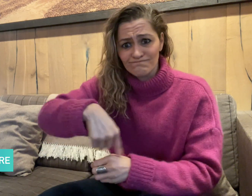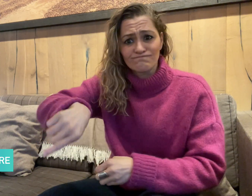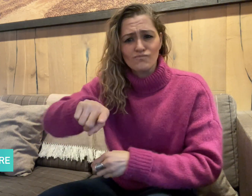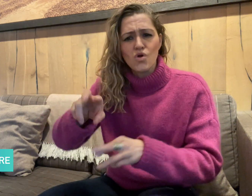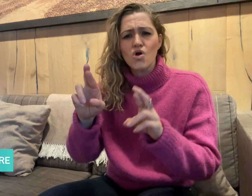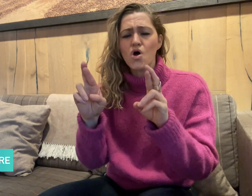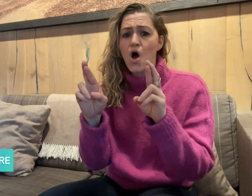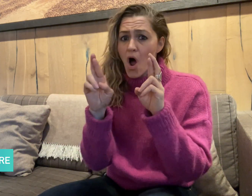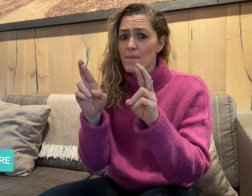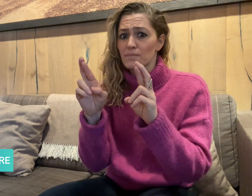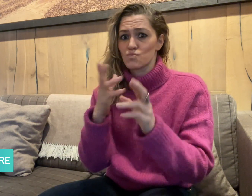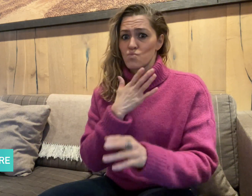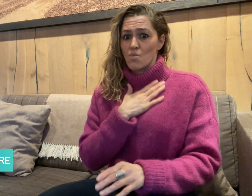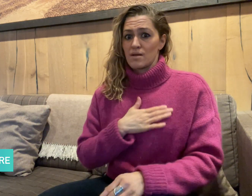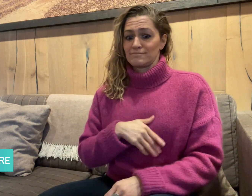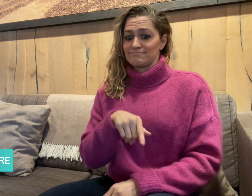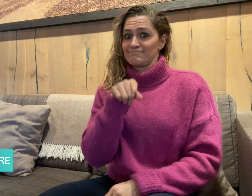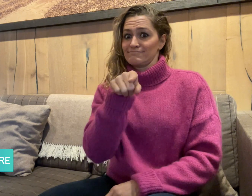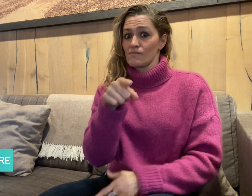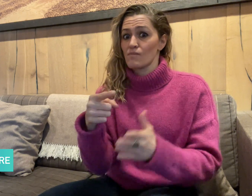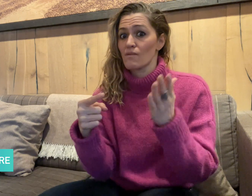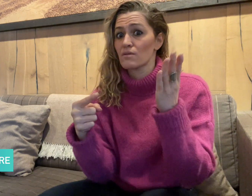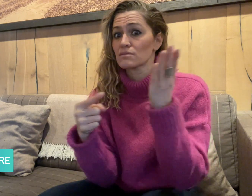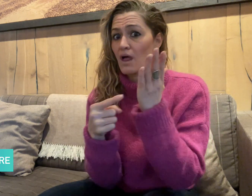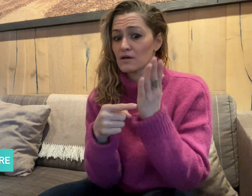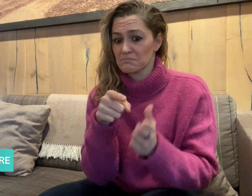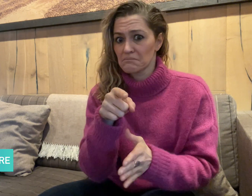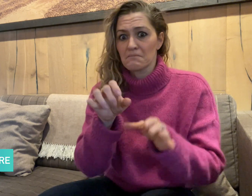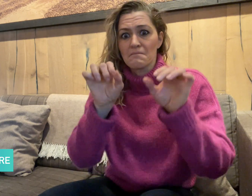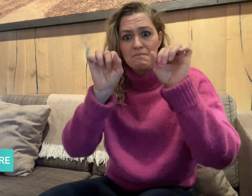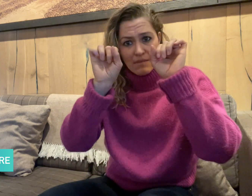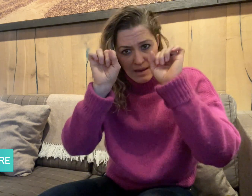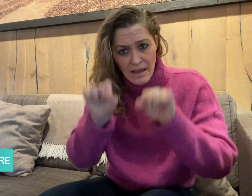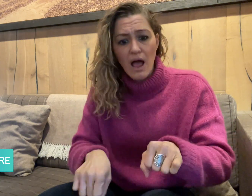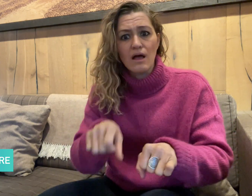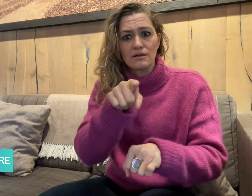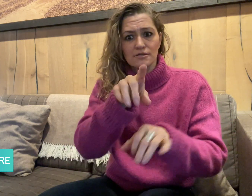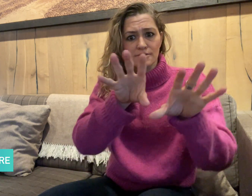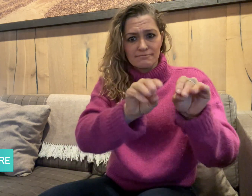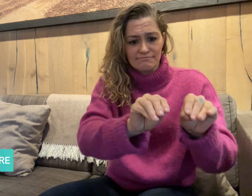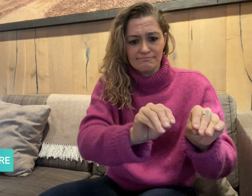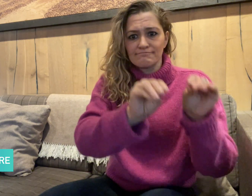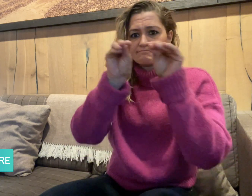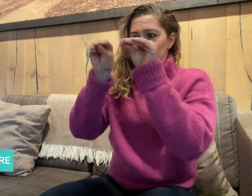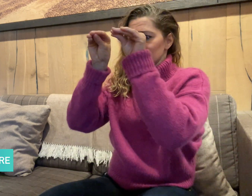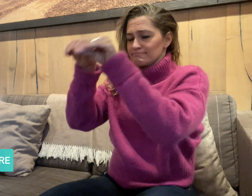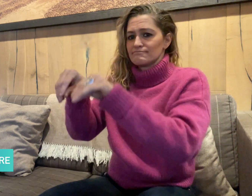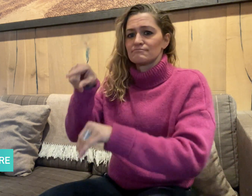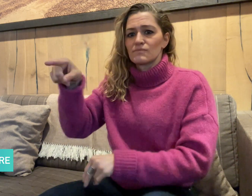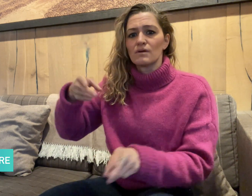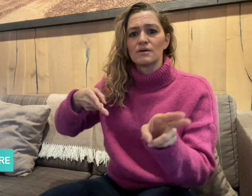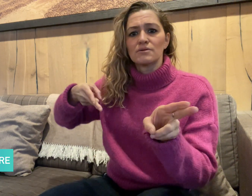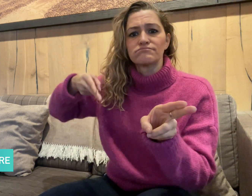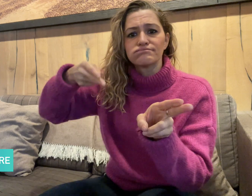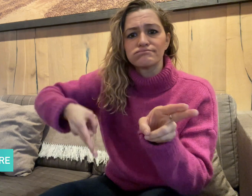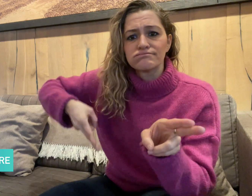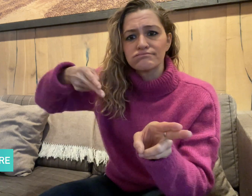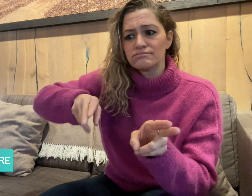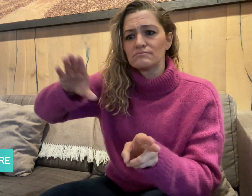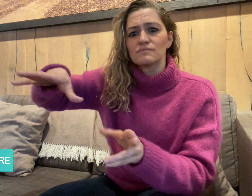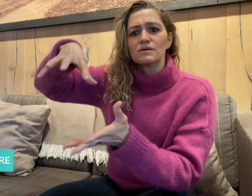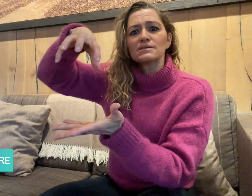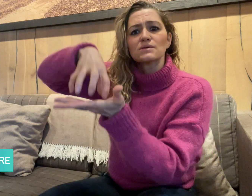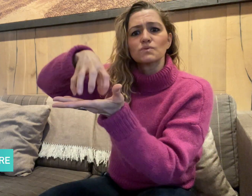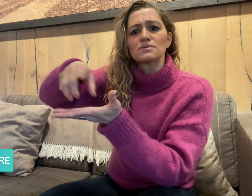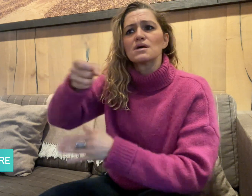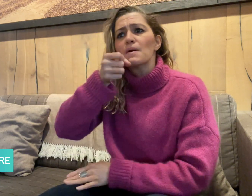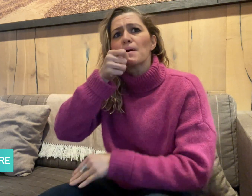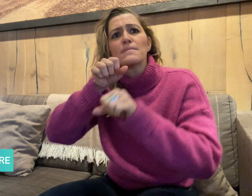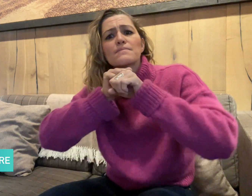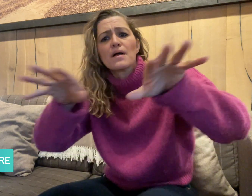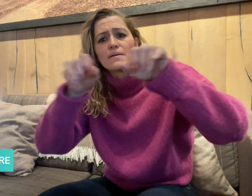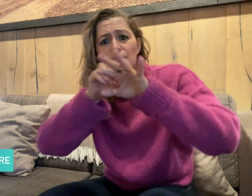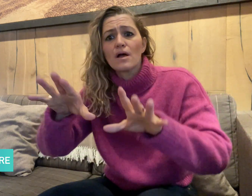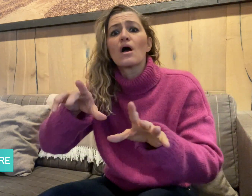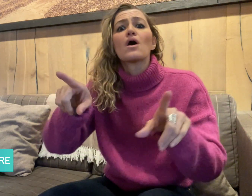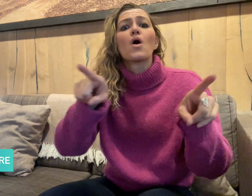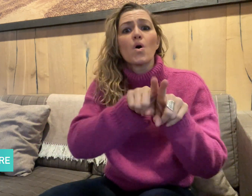The developers hope that this software will be used in railroad